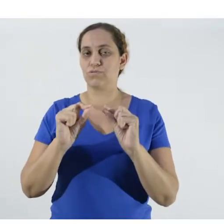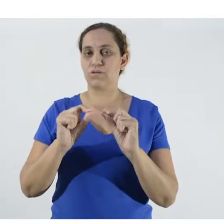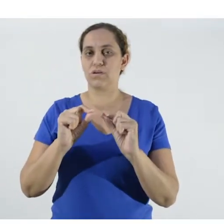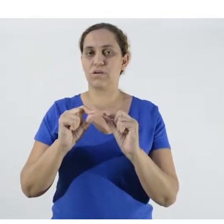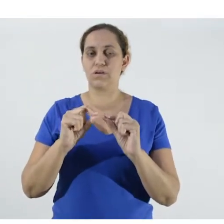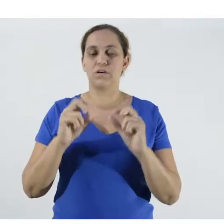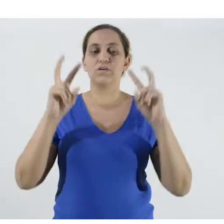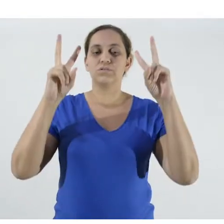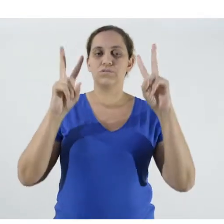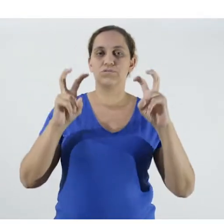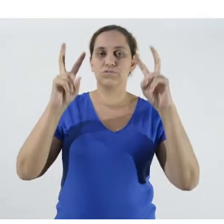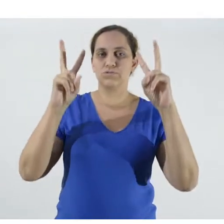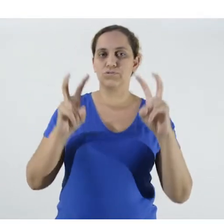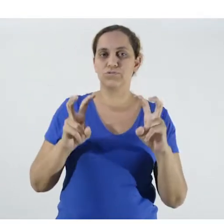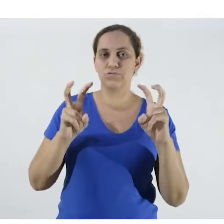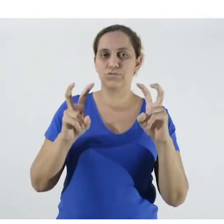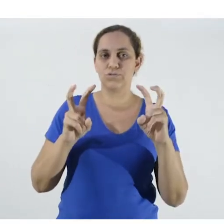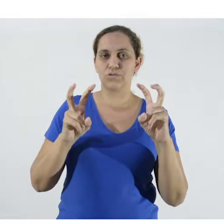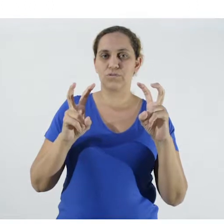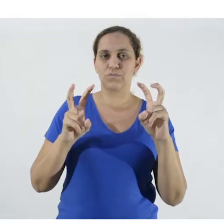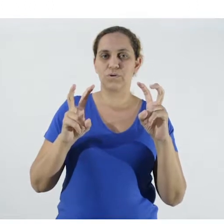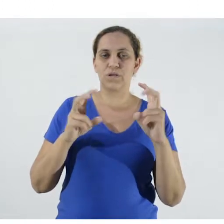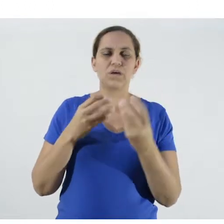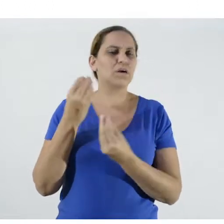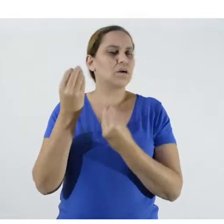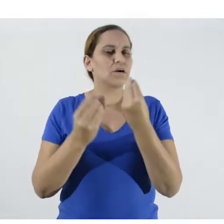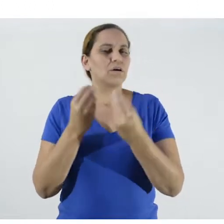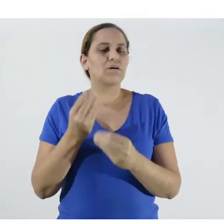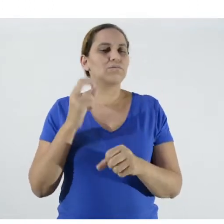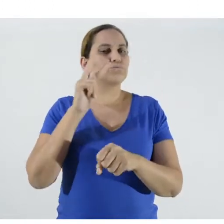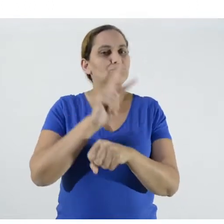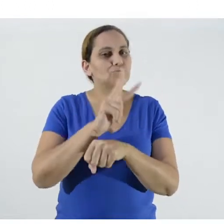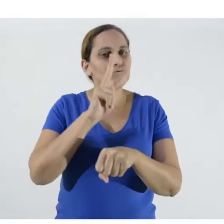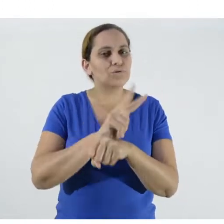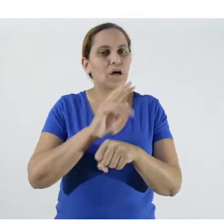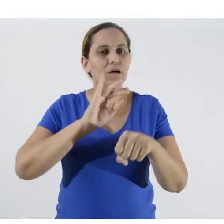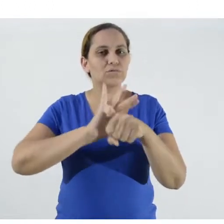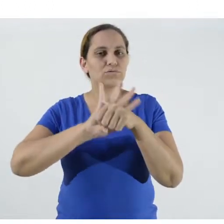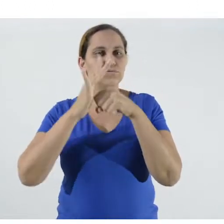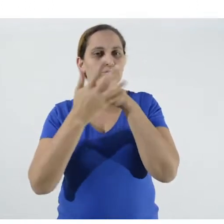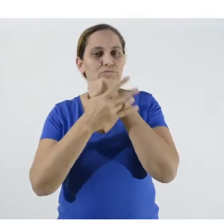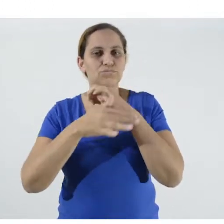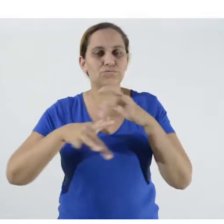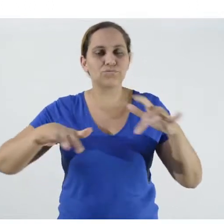regarding how Covid-19 is being prevented in rural areas